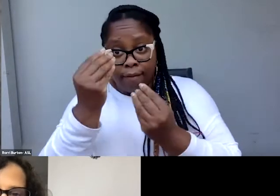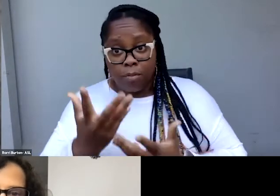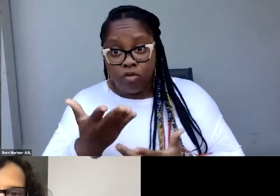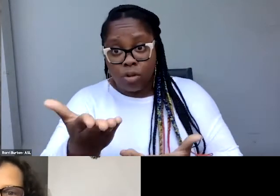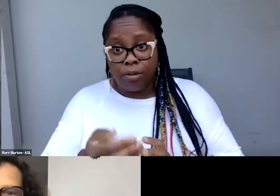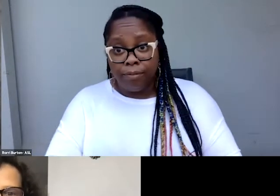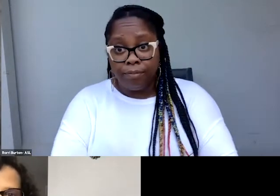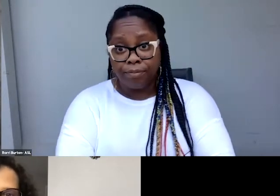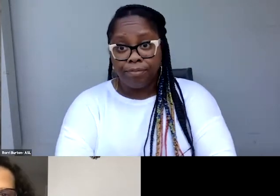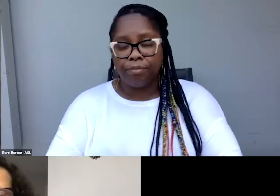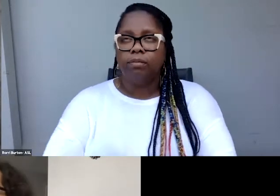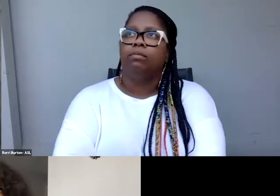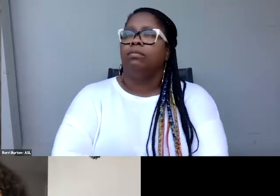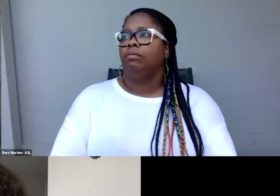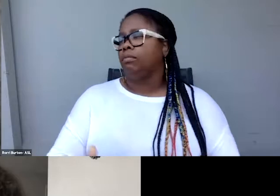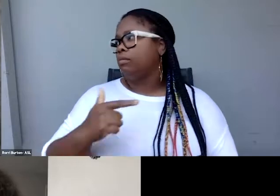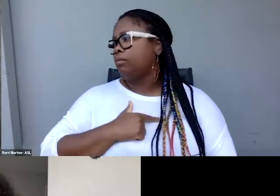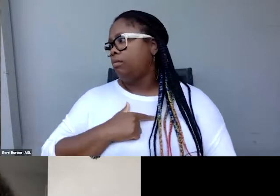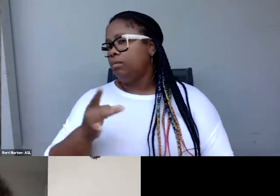Oh, mercy, Matt. I, I,